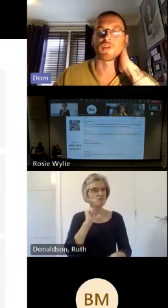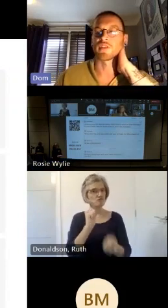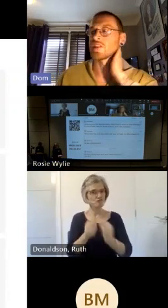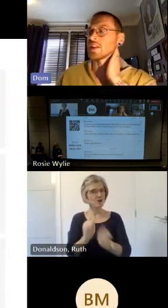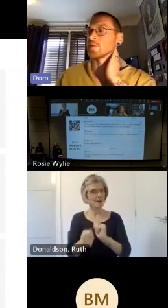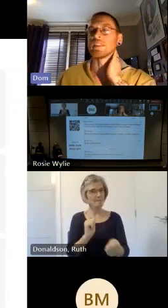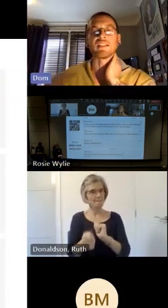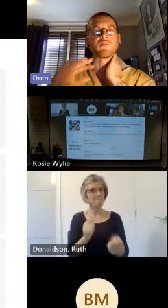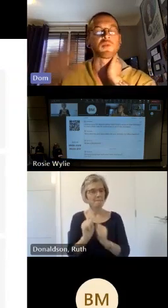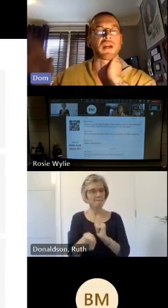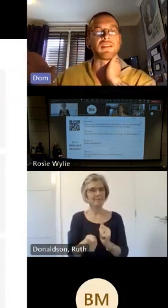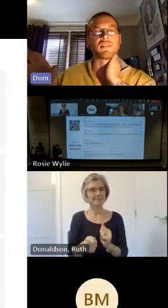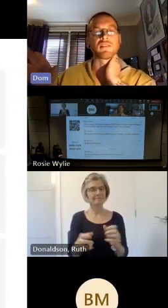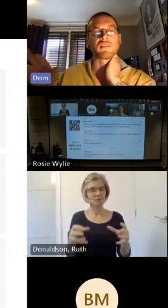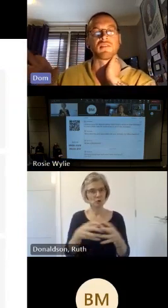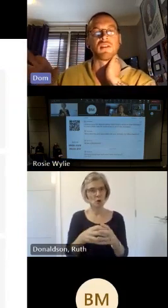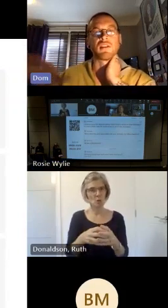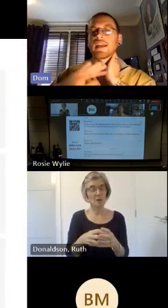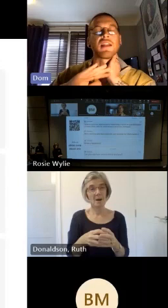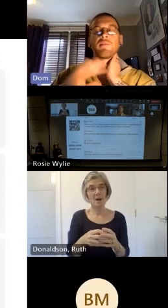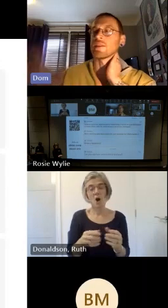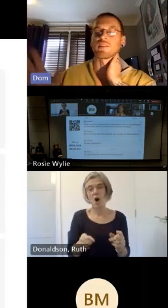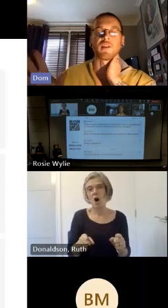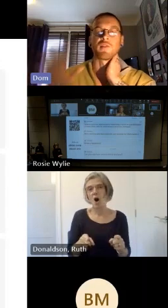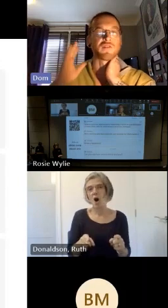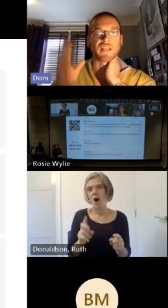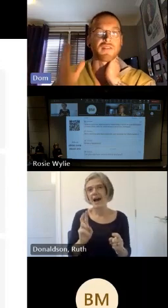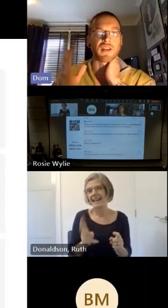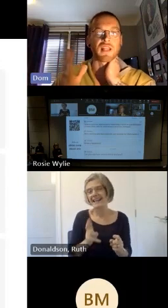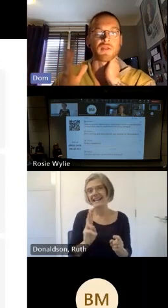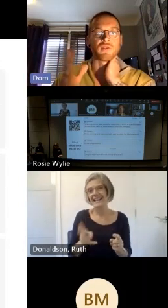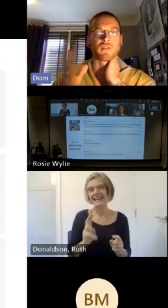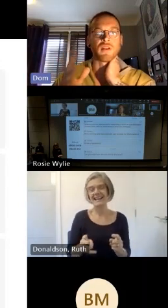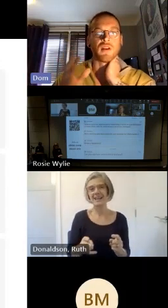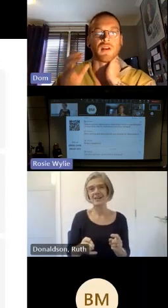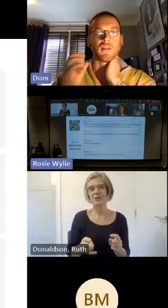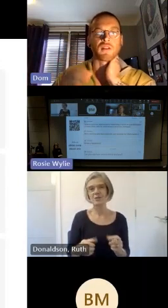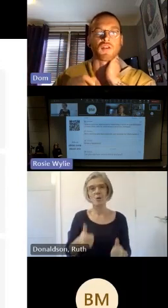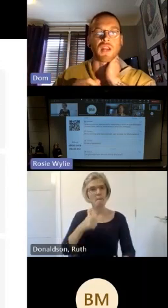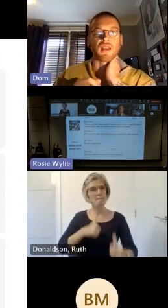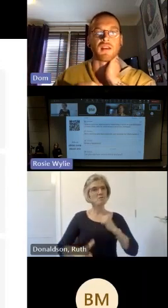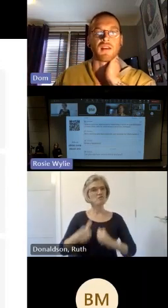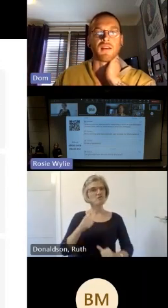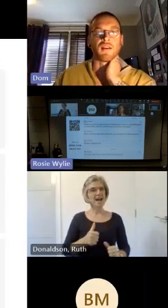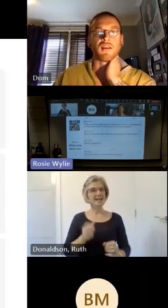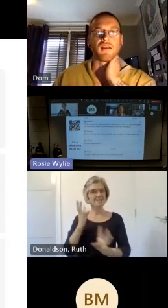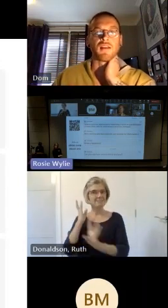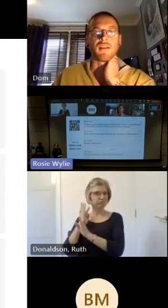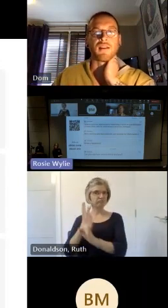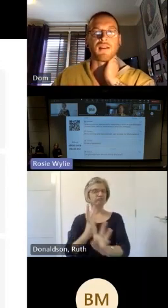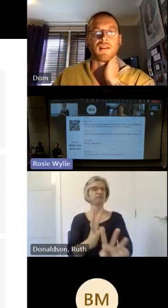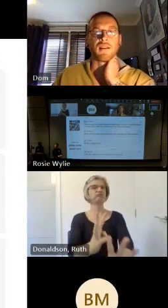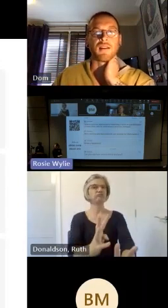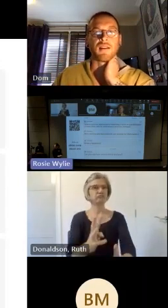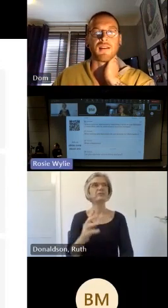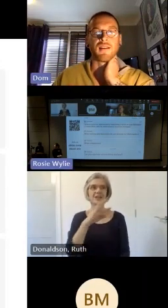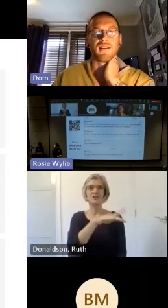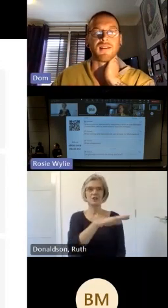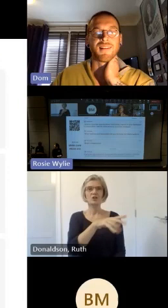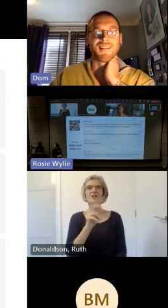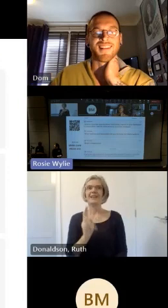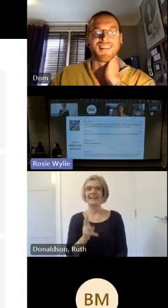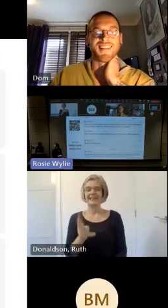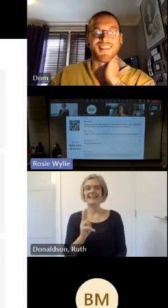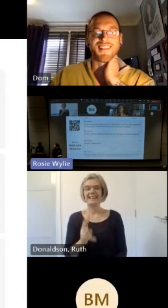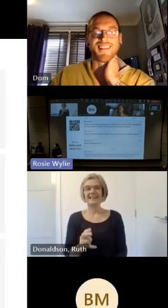often see them leading Prides you can't miss them they're very very loud great okay brilliant um so